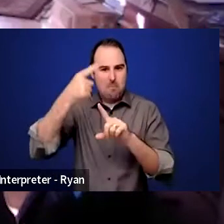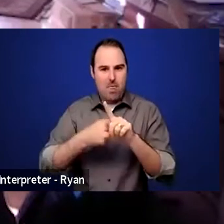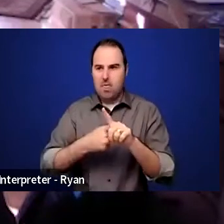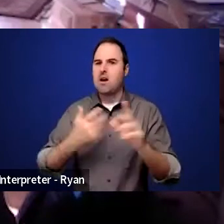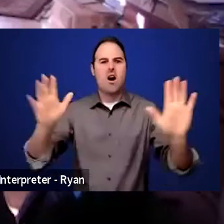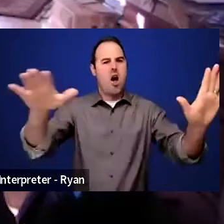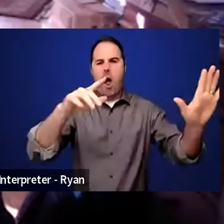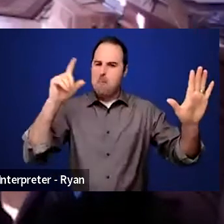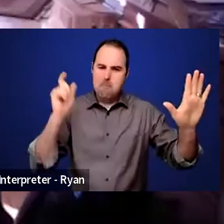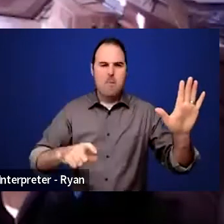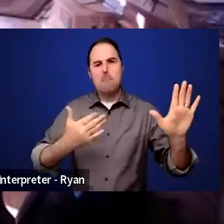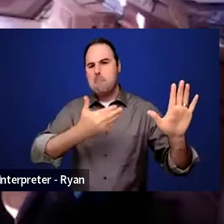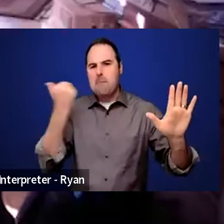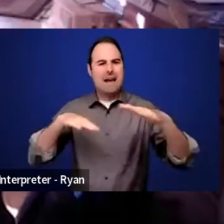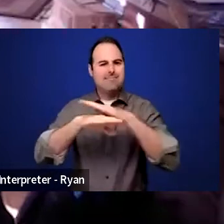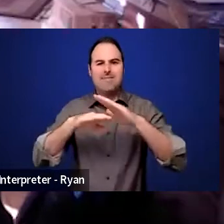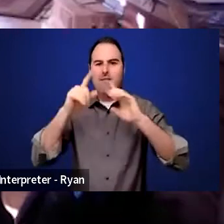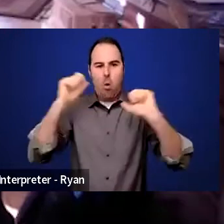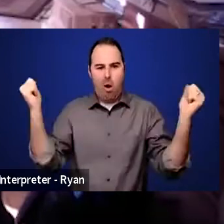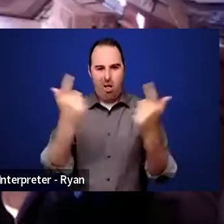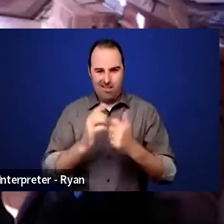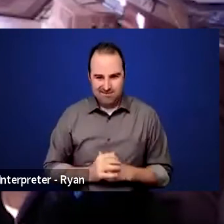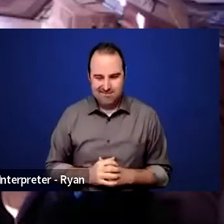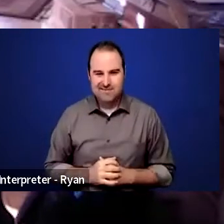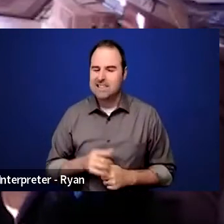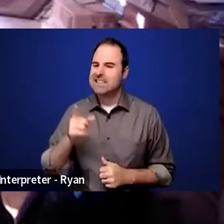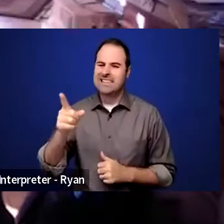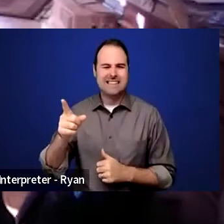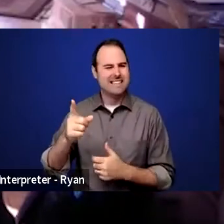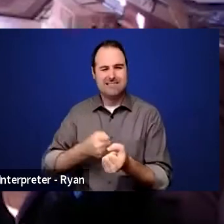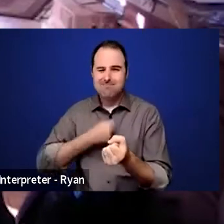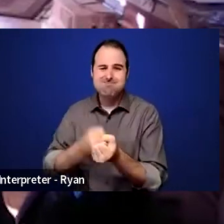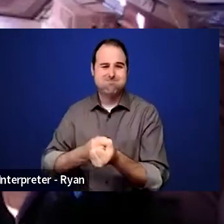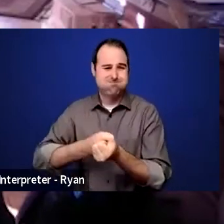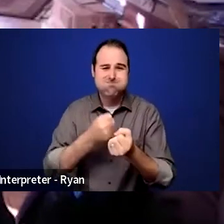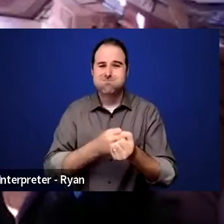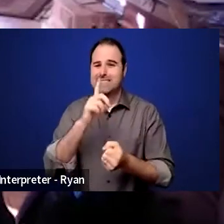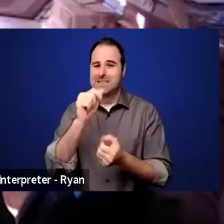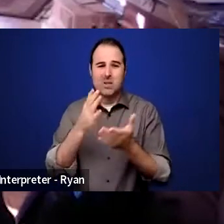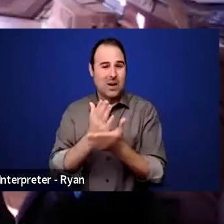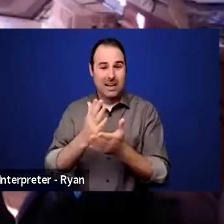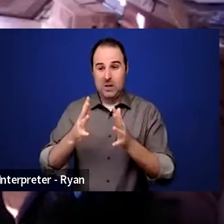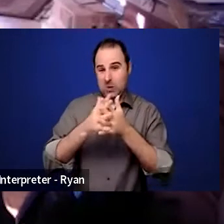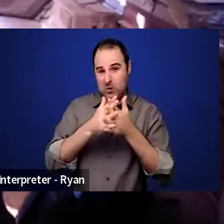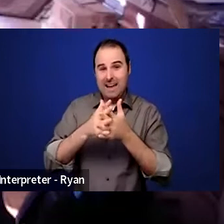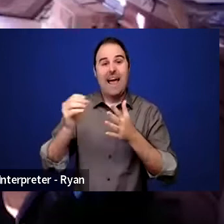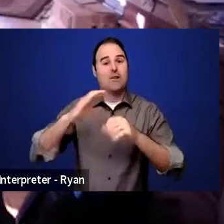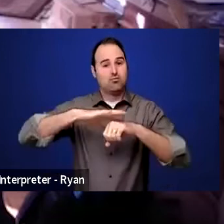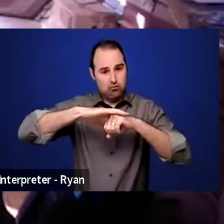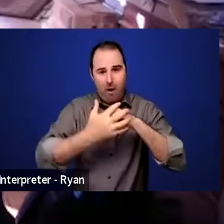She's been a tireless advocate for disability rights in the United States and abroad, having served in the Clinton and Obama administrations